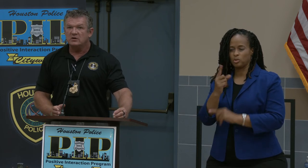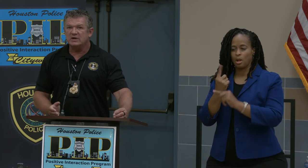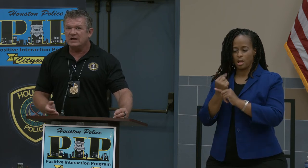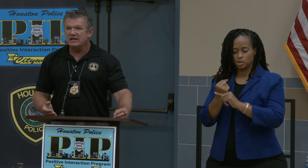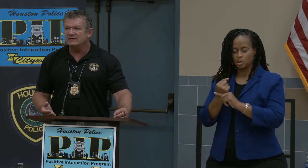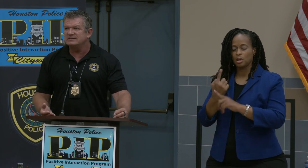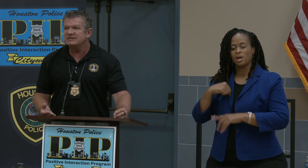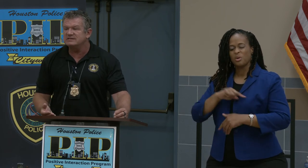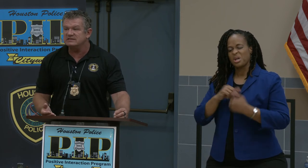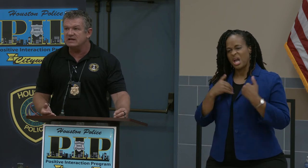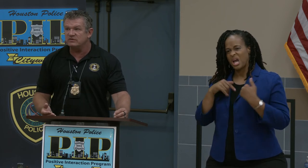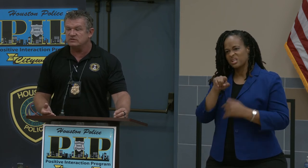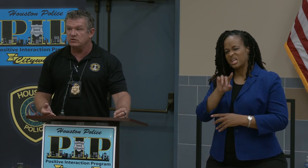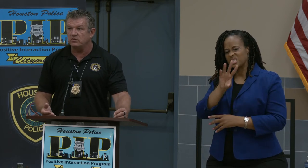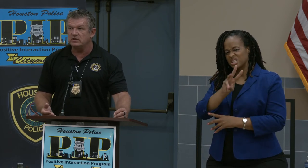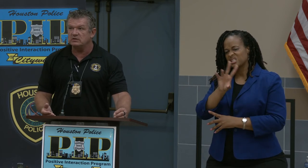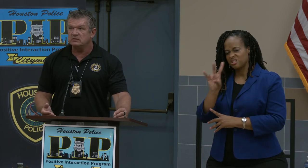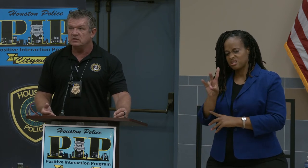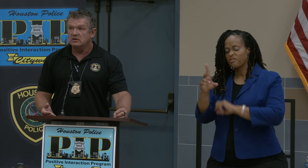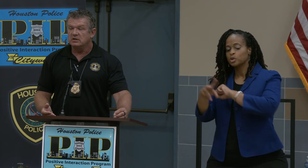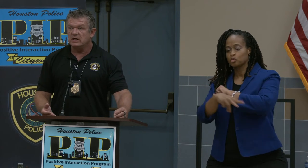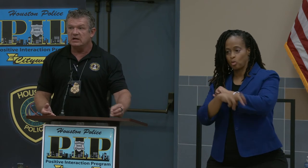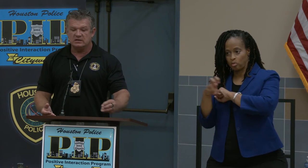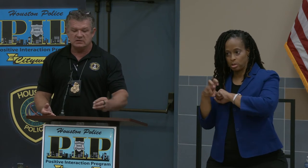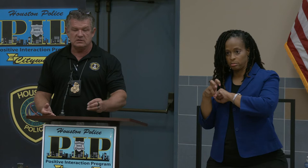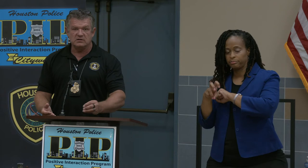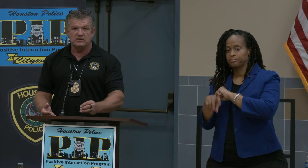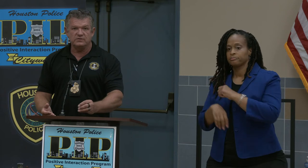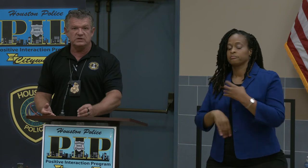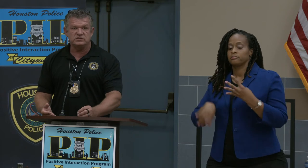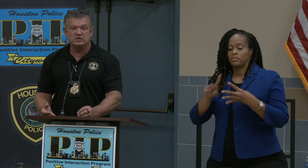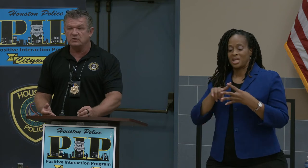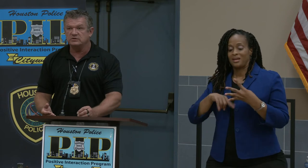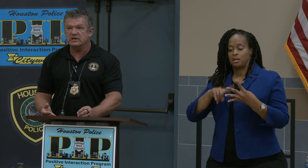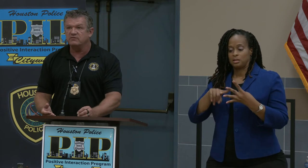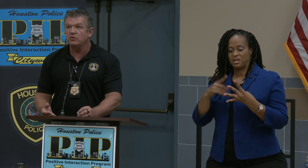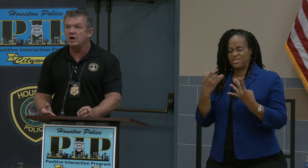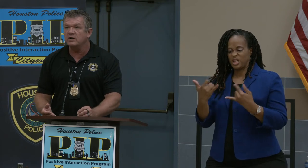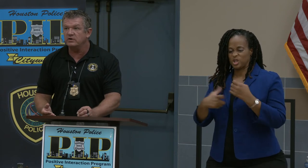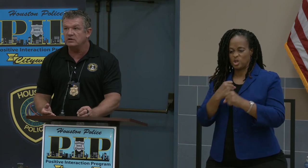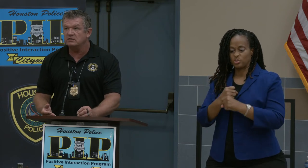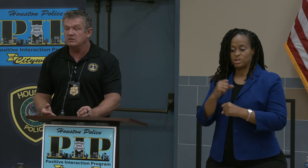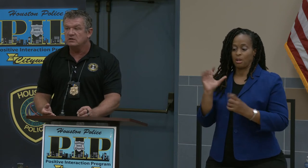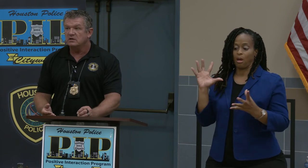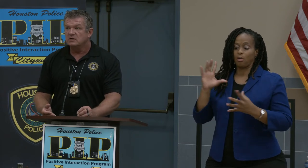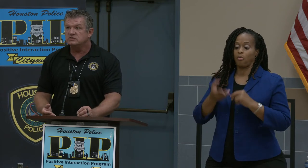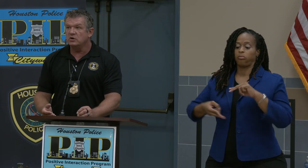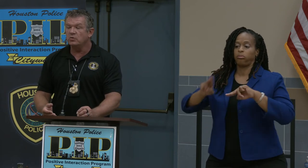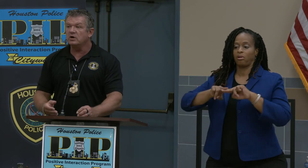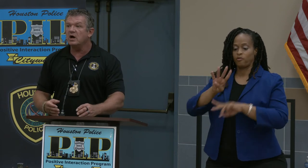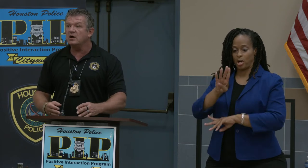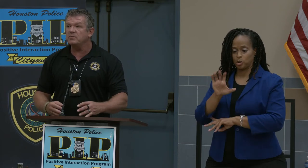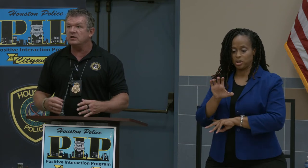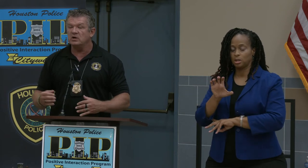we had like 67 stolen. And this year it was like 400. So we're up, you know,